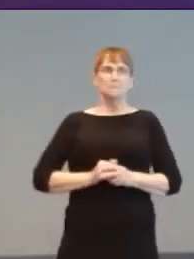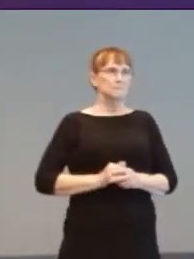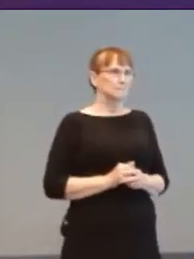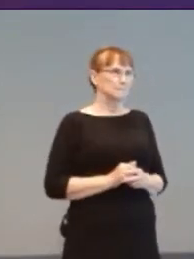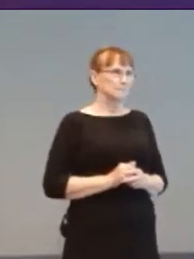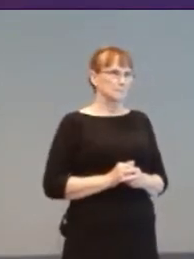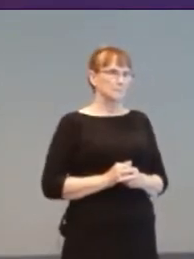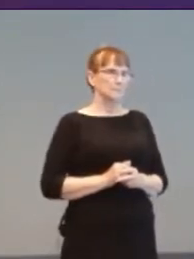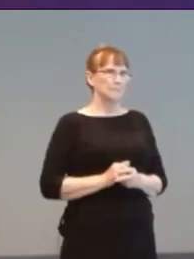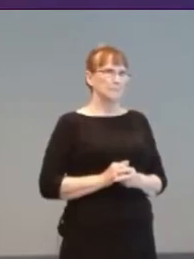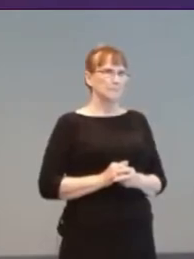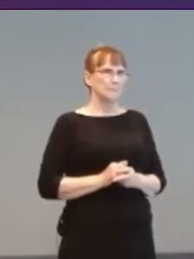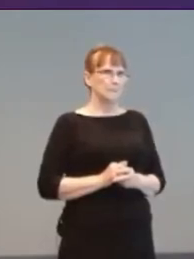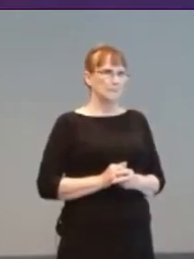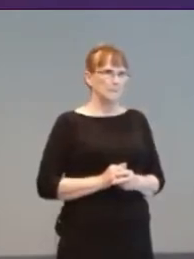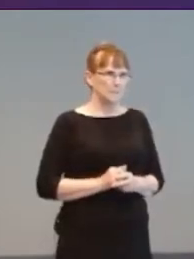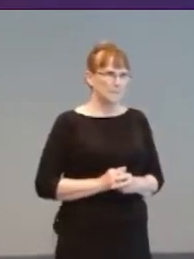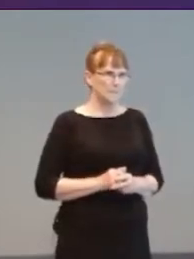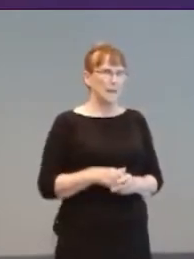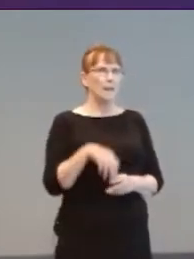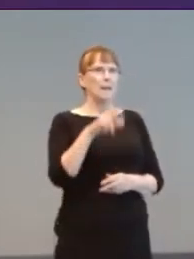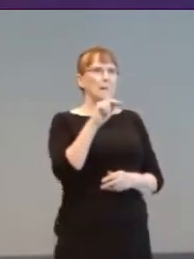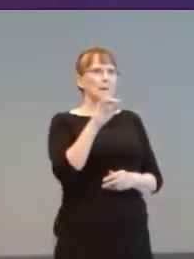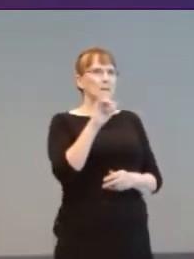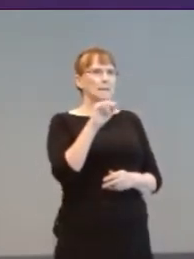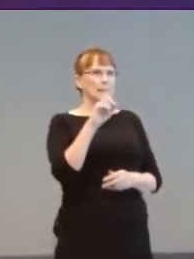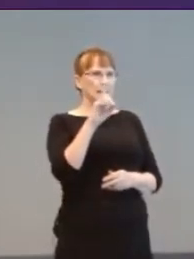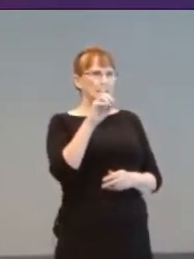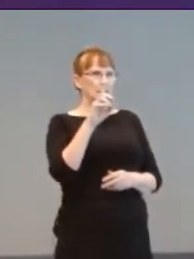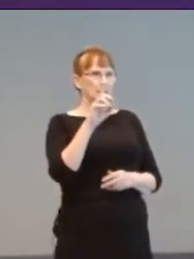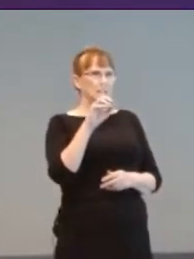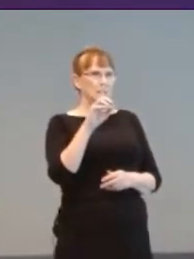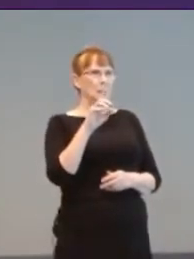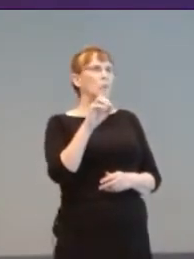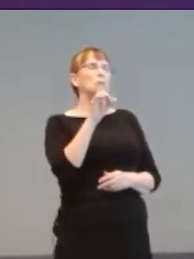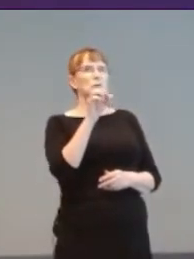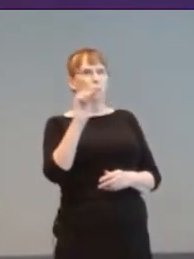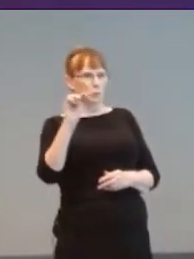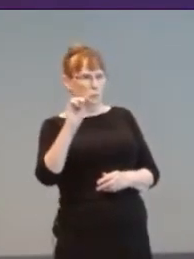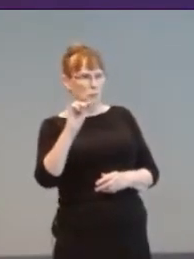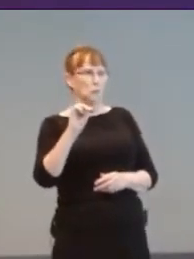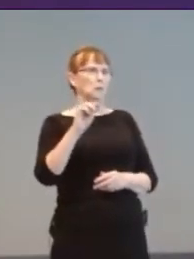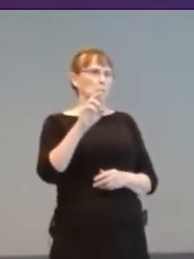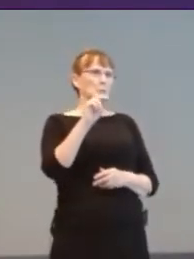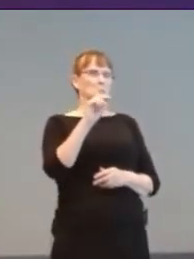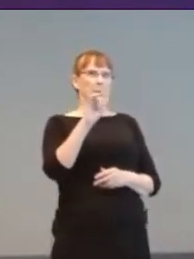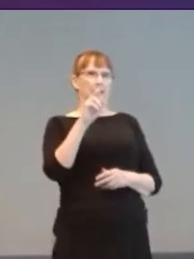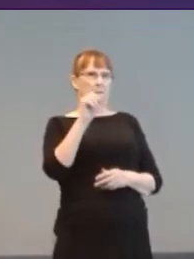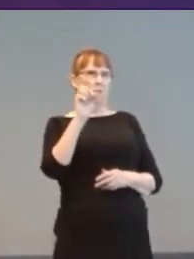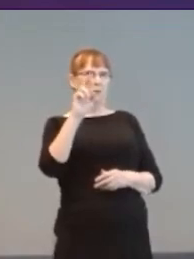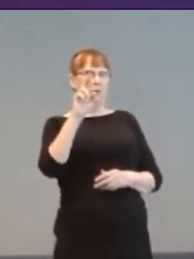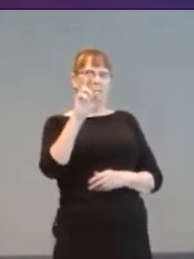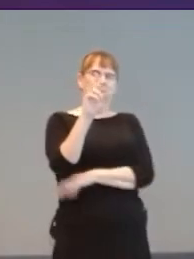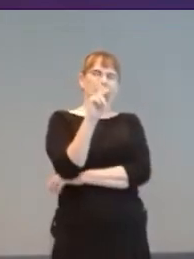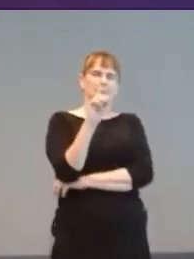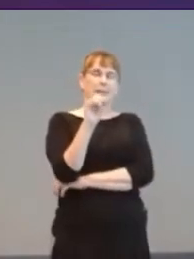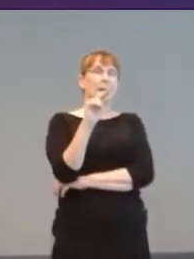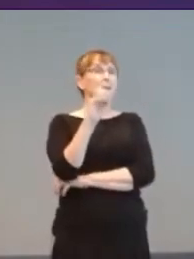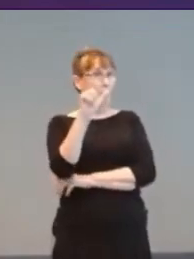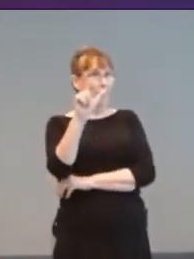Reid Kimball’s Doom3 CC Closed Caption mod from 2006 added captions and an optional sound radar.